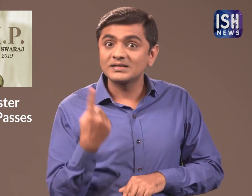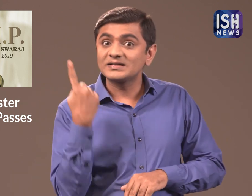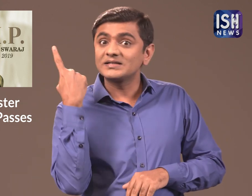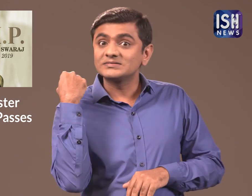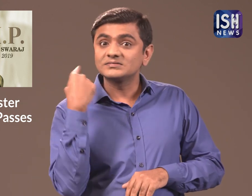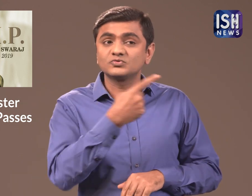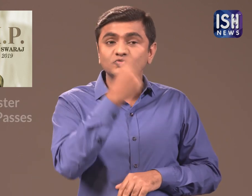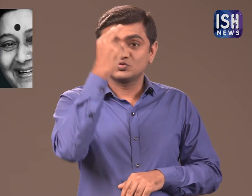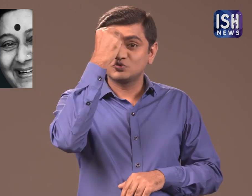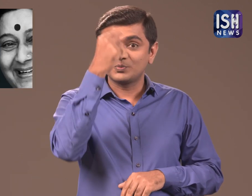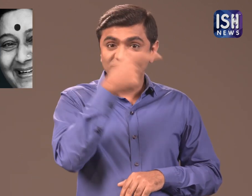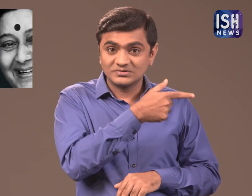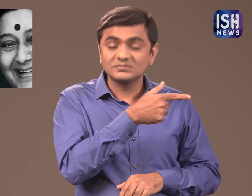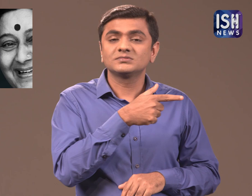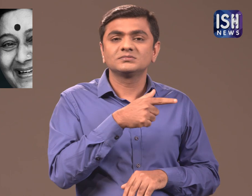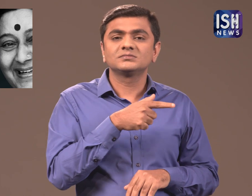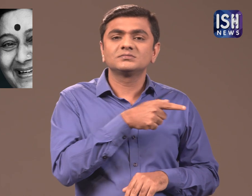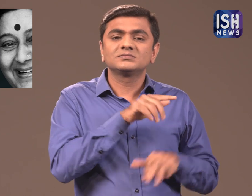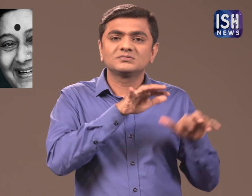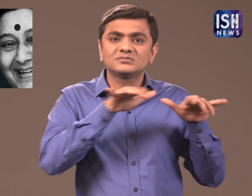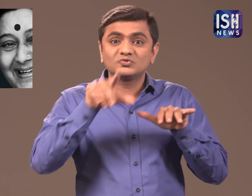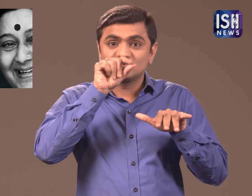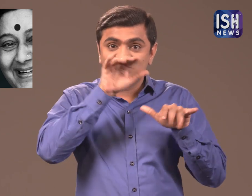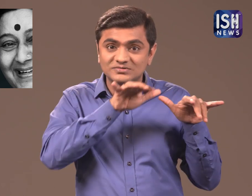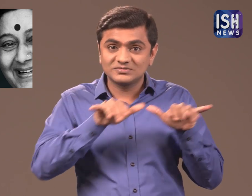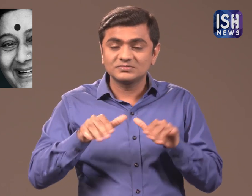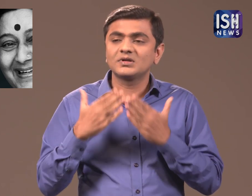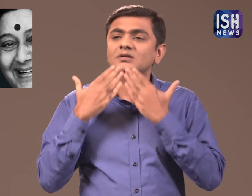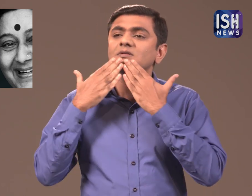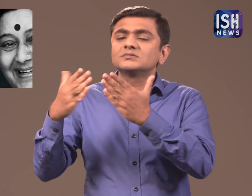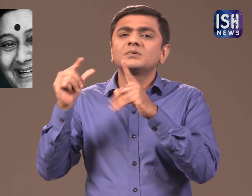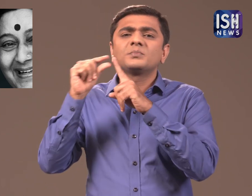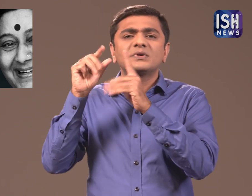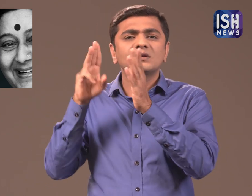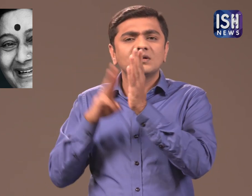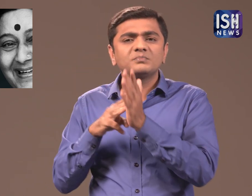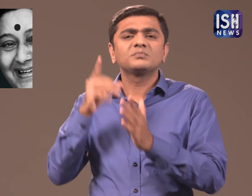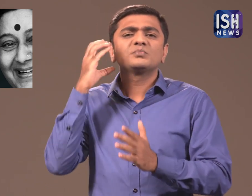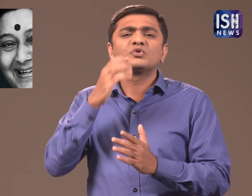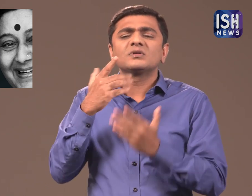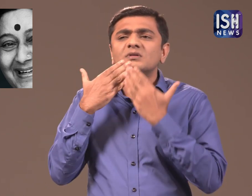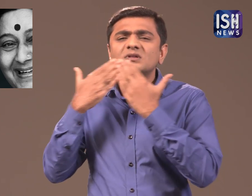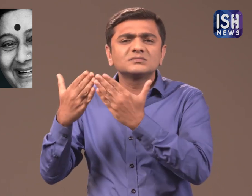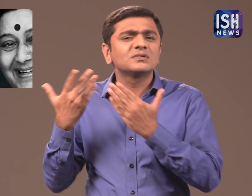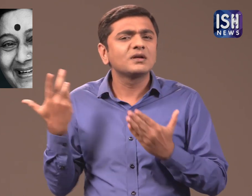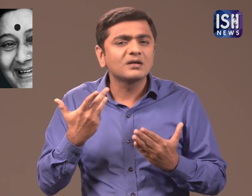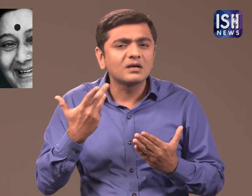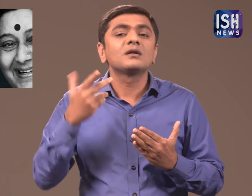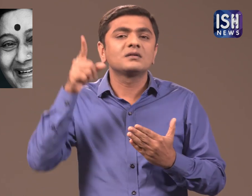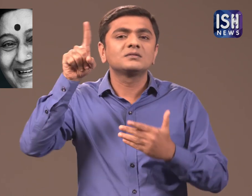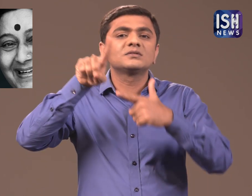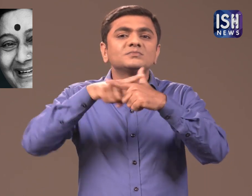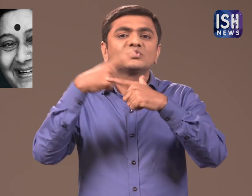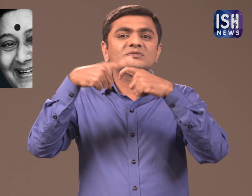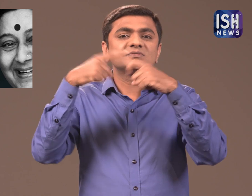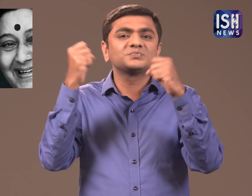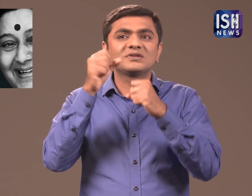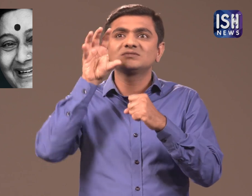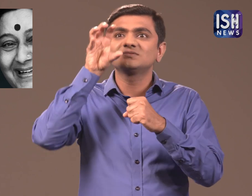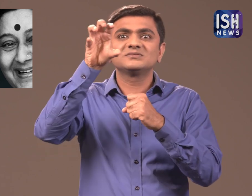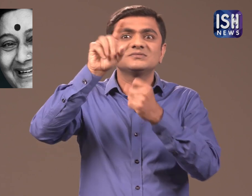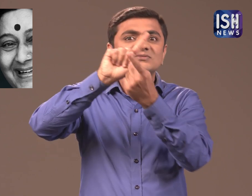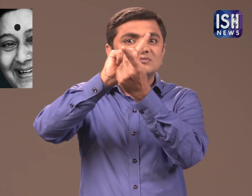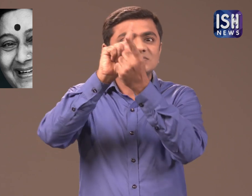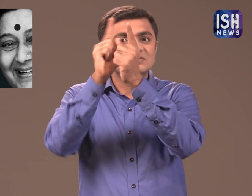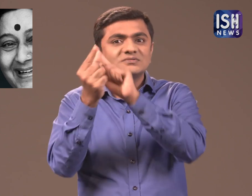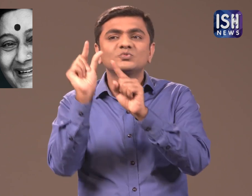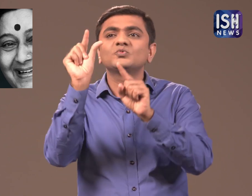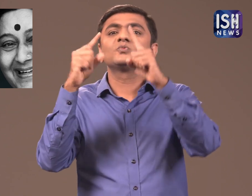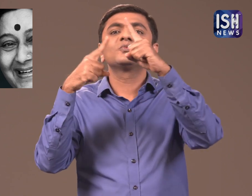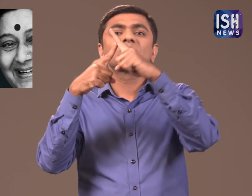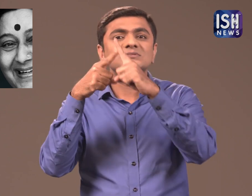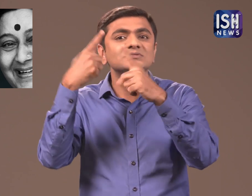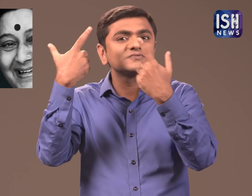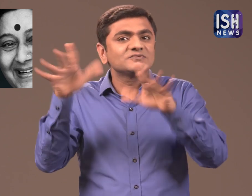Yesterday, she Tweeted and thanked PM Modi for making J&K a new UT.